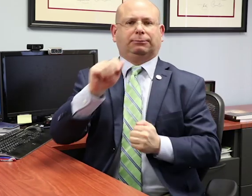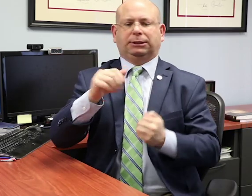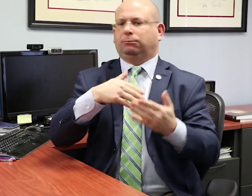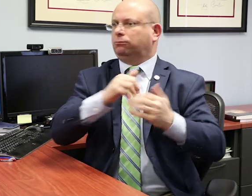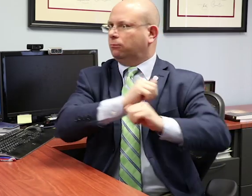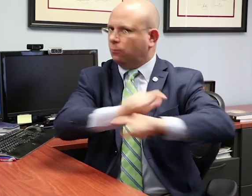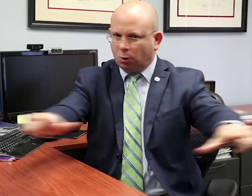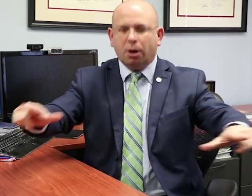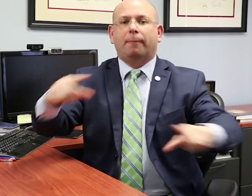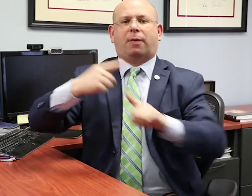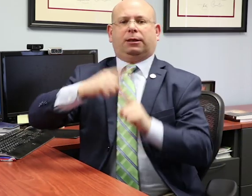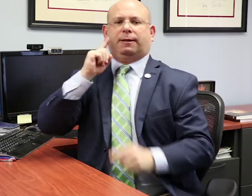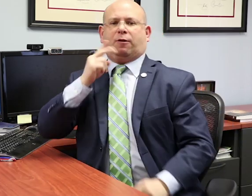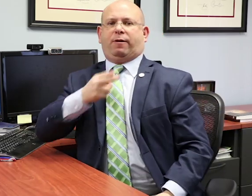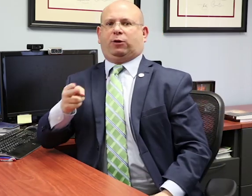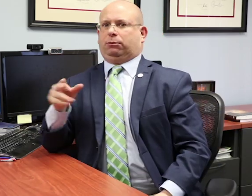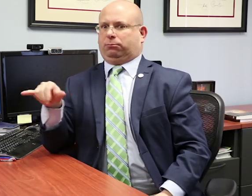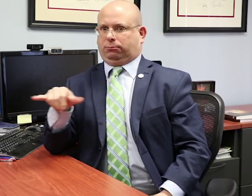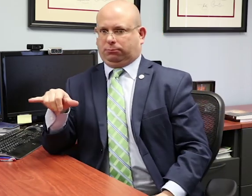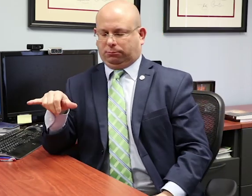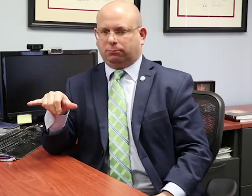children with disabilities and deaf and hard of hearing children.